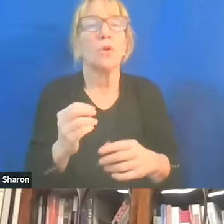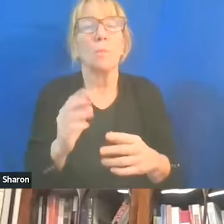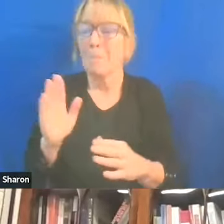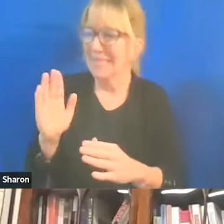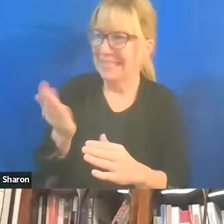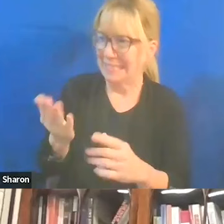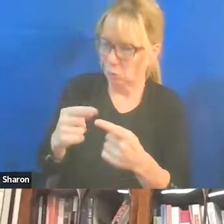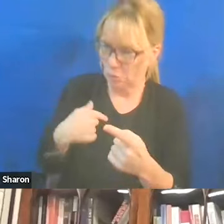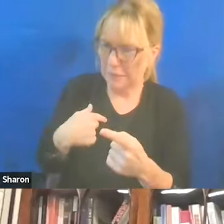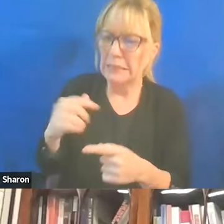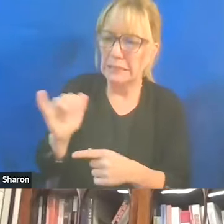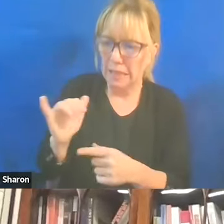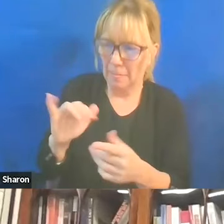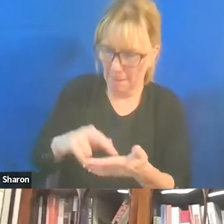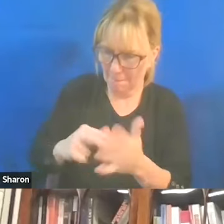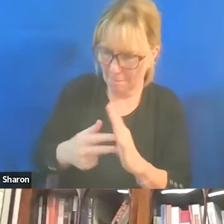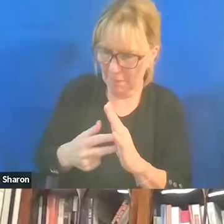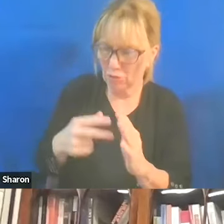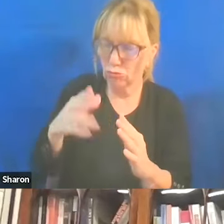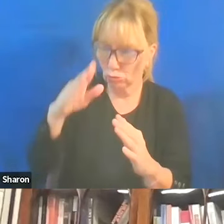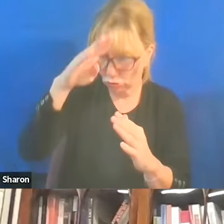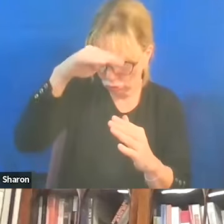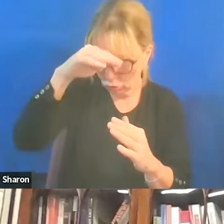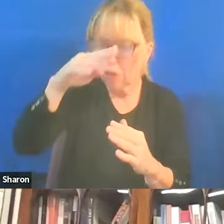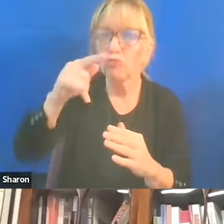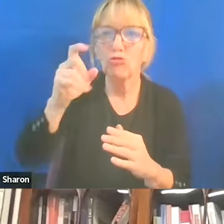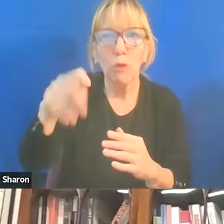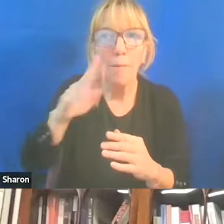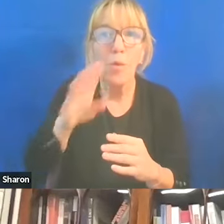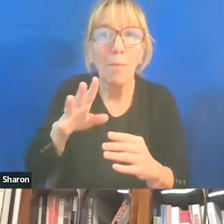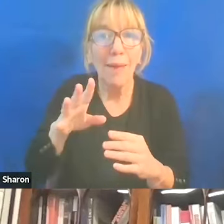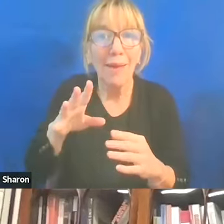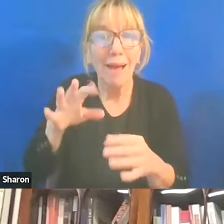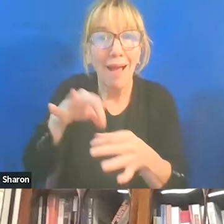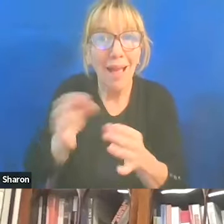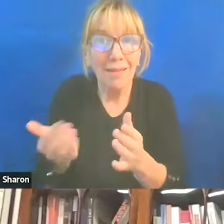okay, so that means that Trump will be elected next time? Is that gonna be great for progressive causes?